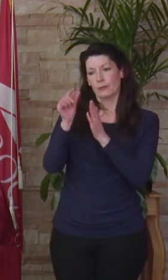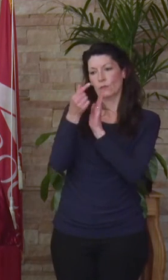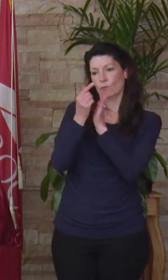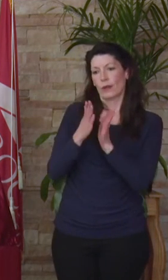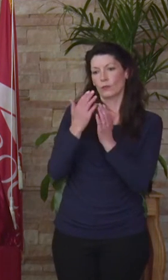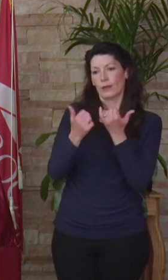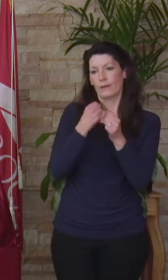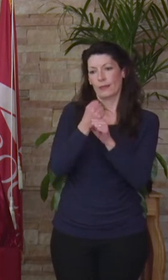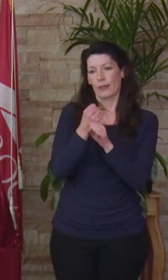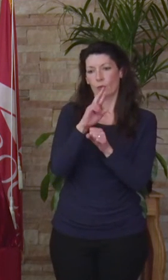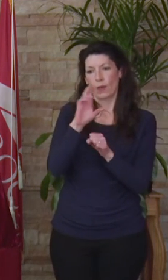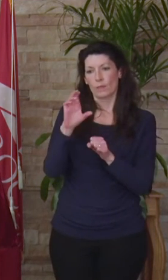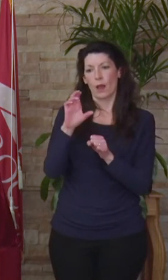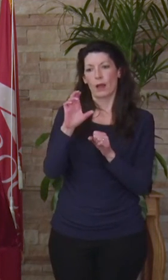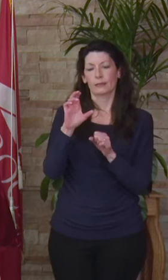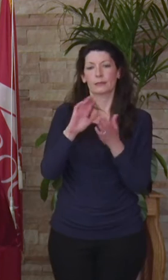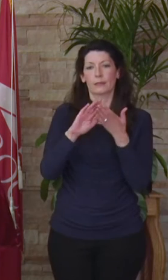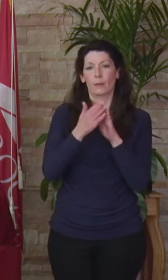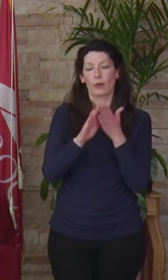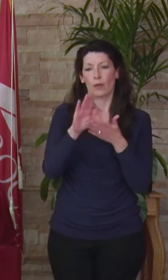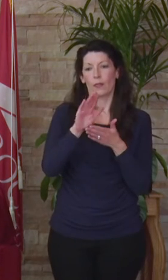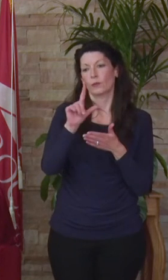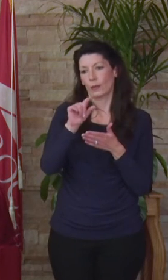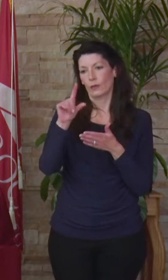Red Rocks Community College, 2020 to 2021.